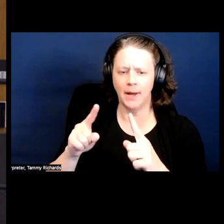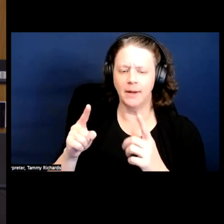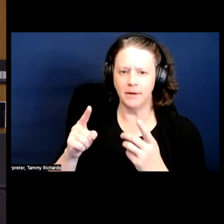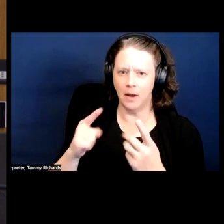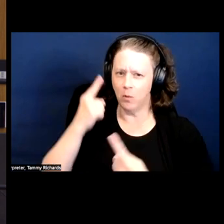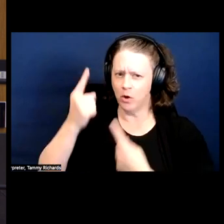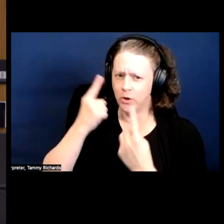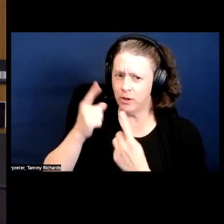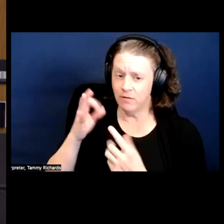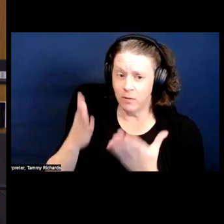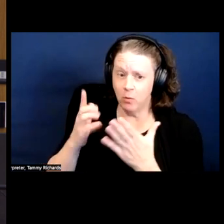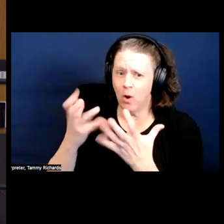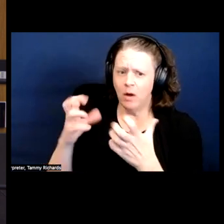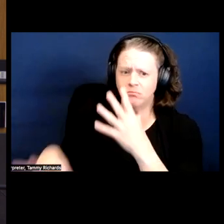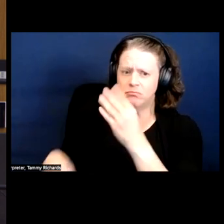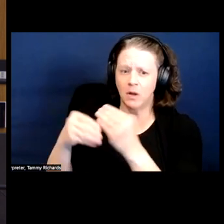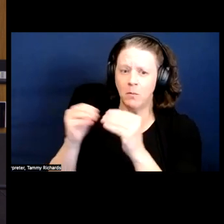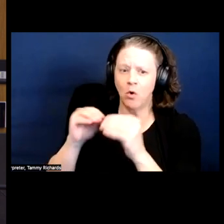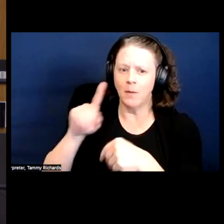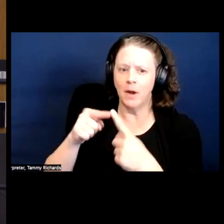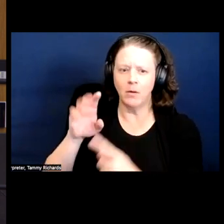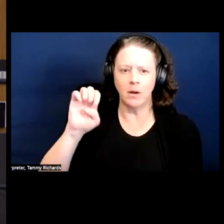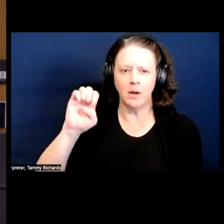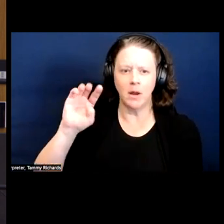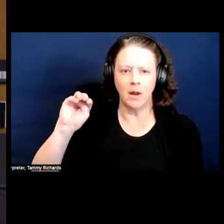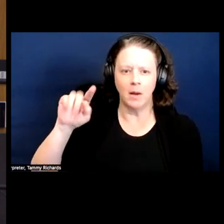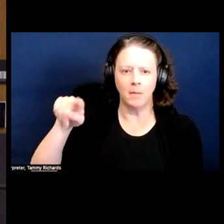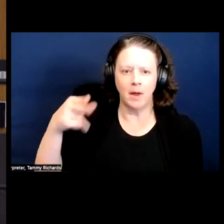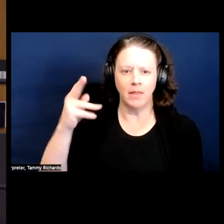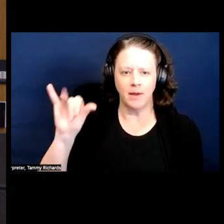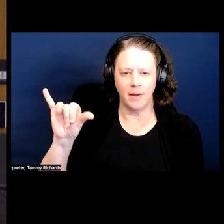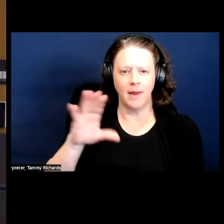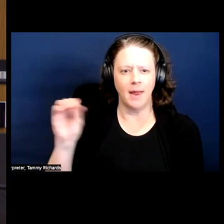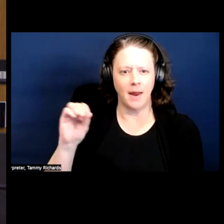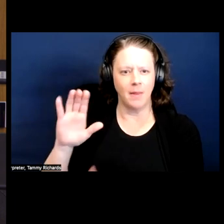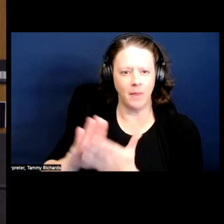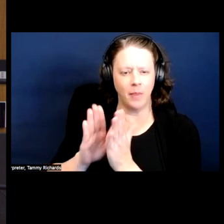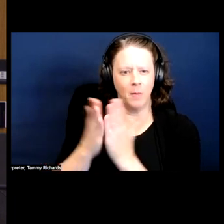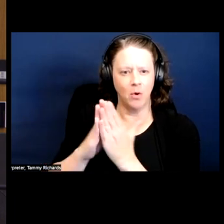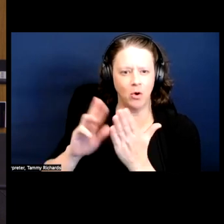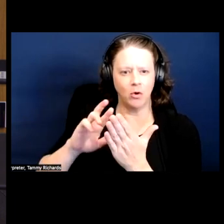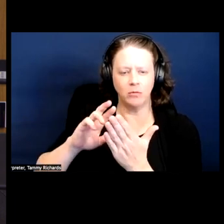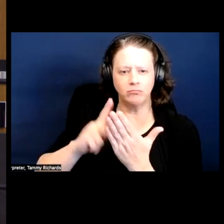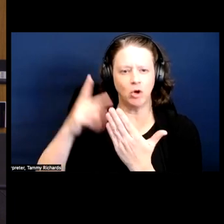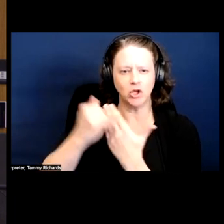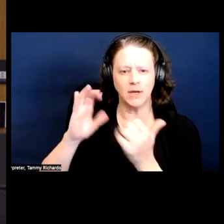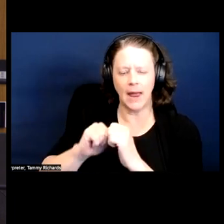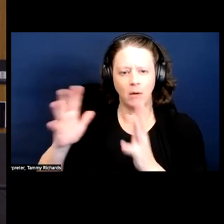So I wonder if you want to say a little bit about empathy and the role of the book project in promoting empathy.